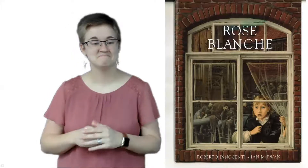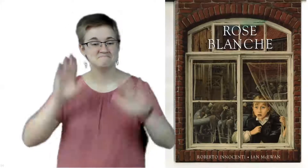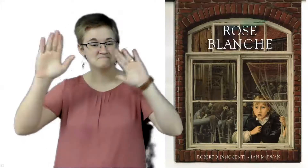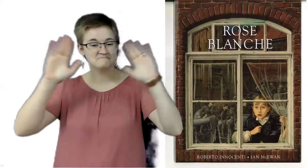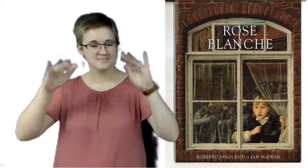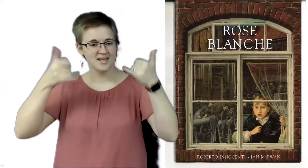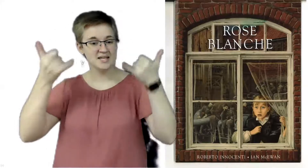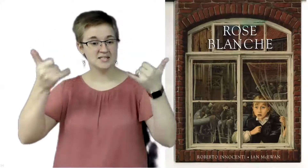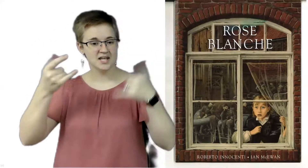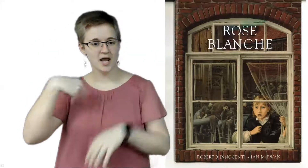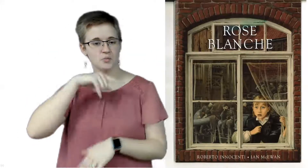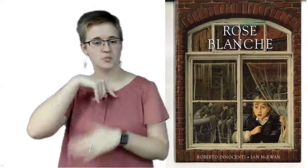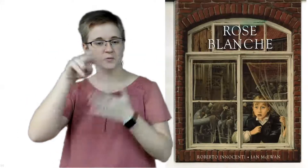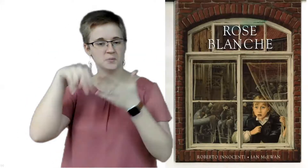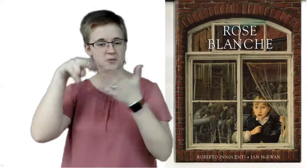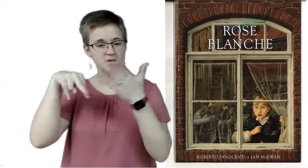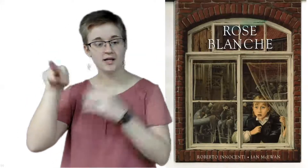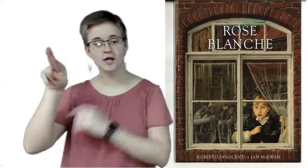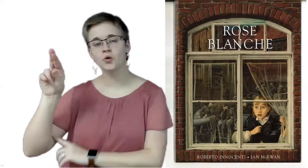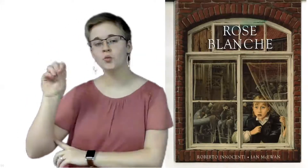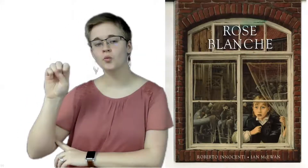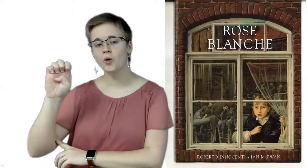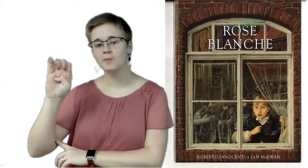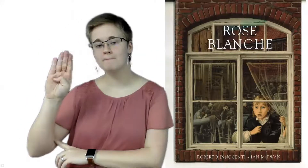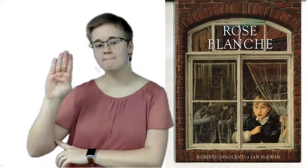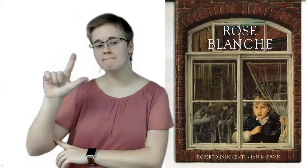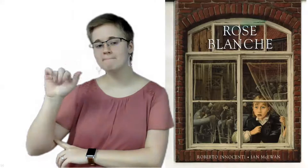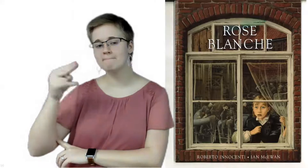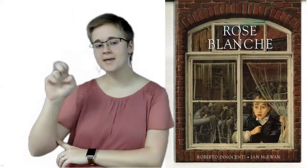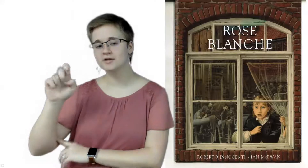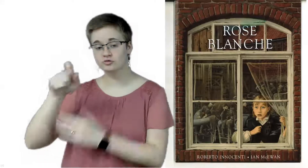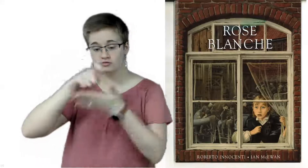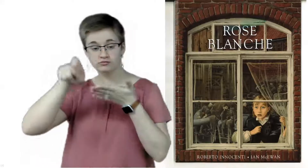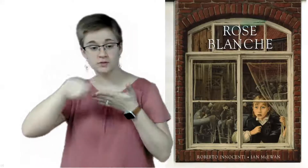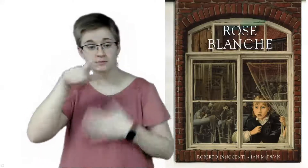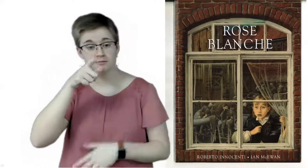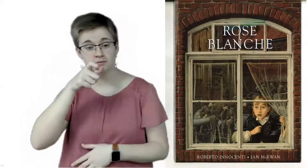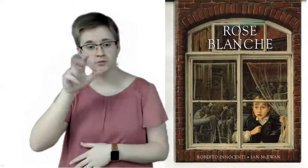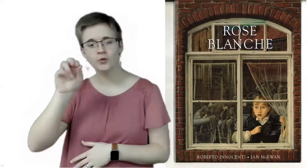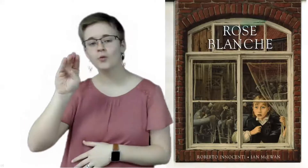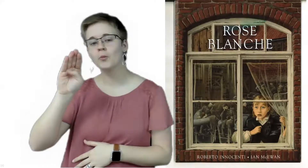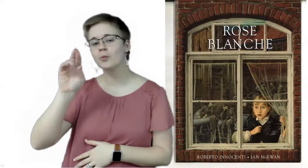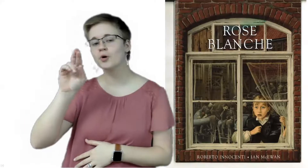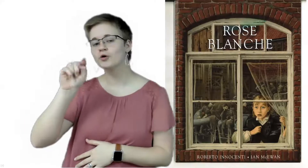Today, we're going to be reading "Rose Blanche." Written by Roberto Innocenti.